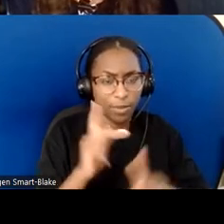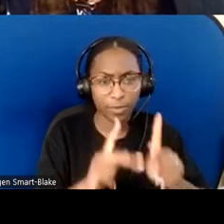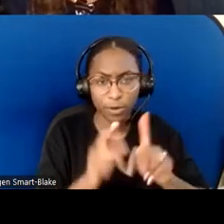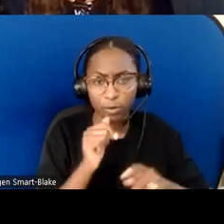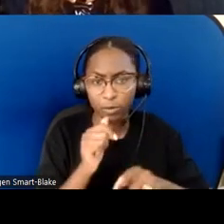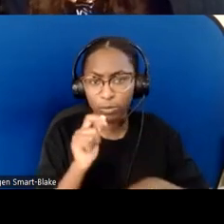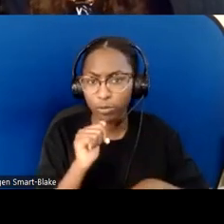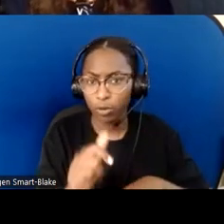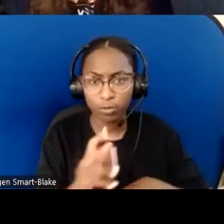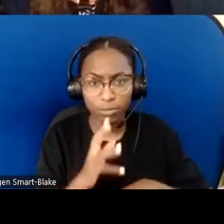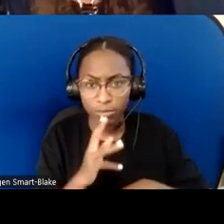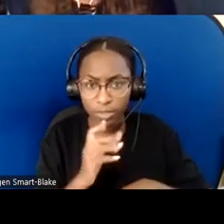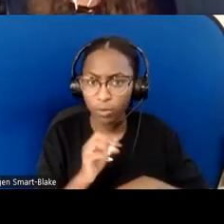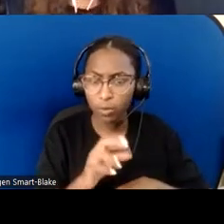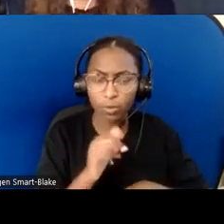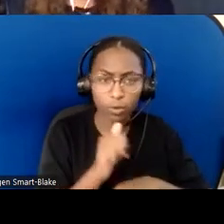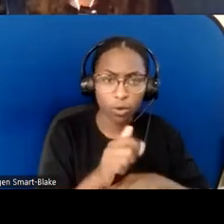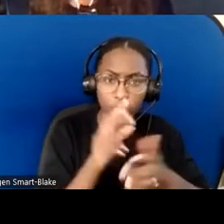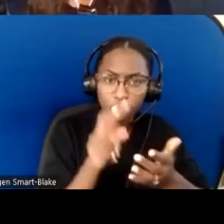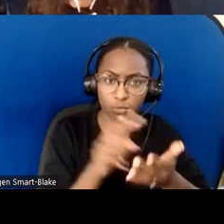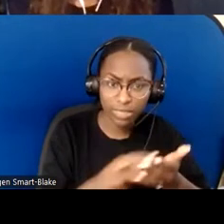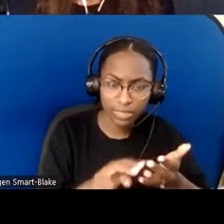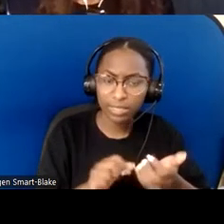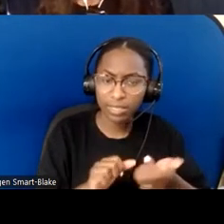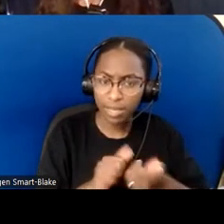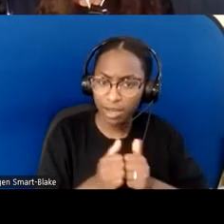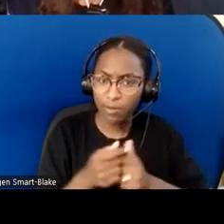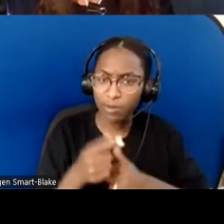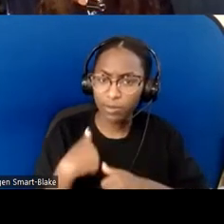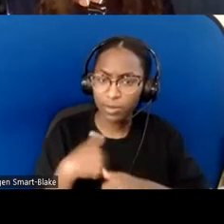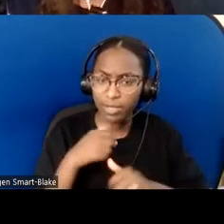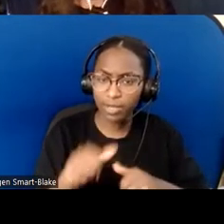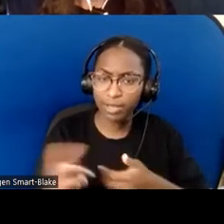their own prayer ministry. ...One church I served,